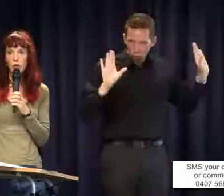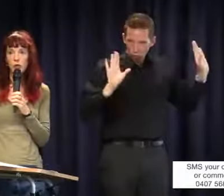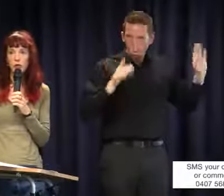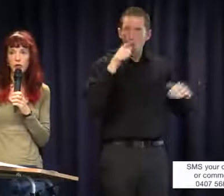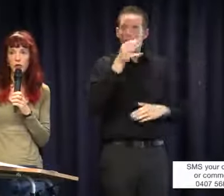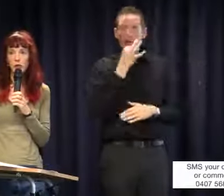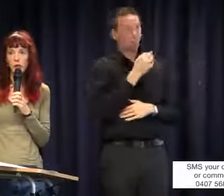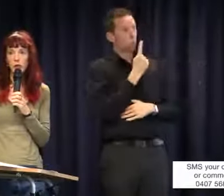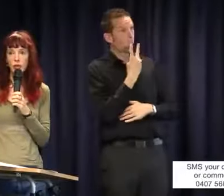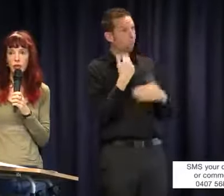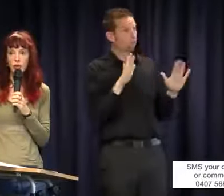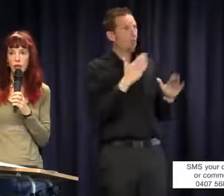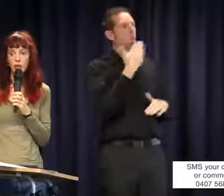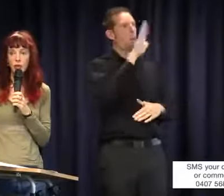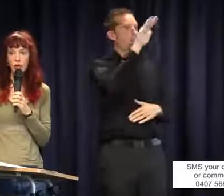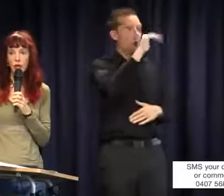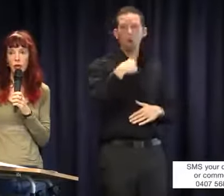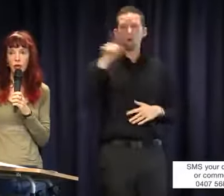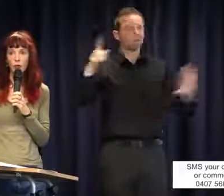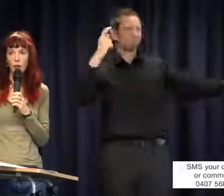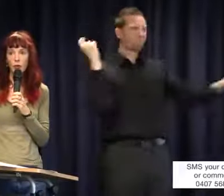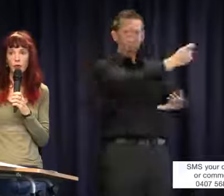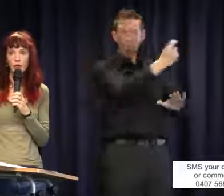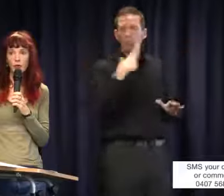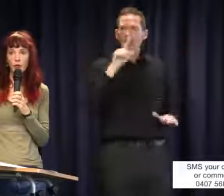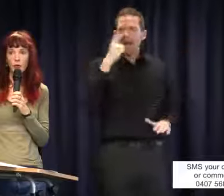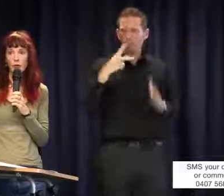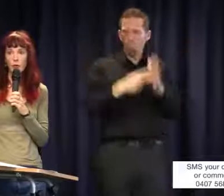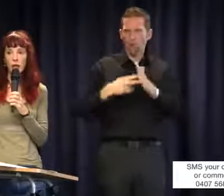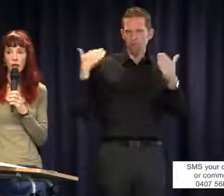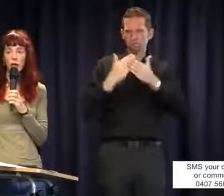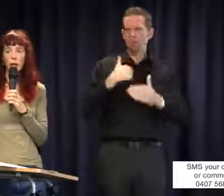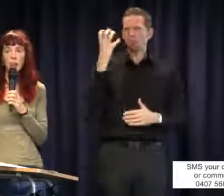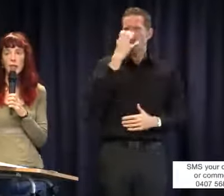and that's it, you go see a lawyer because you can't afford to wait. Sorry. I'm not pretending